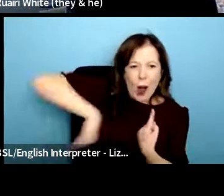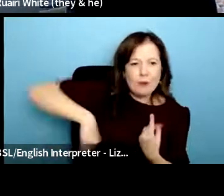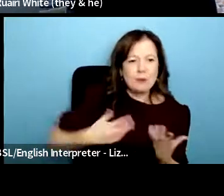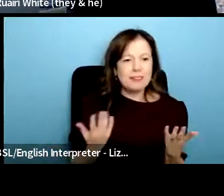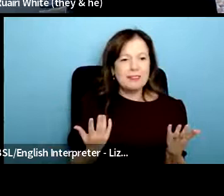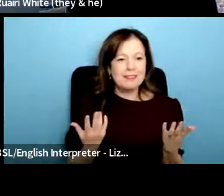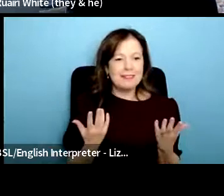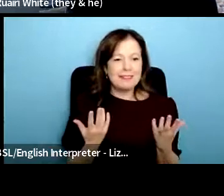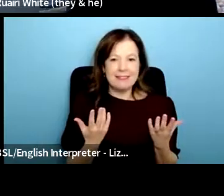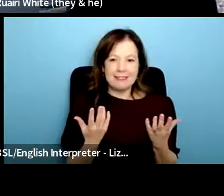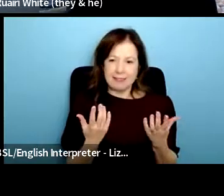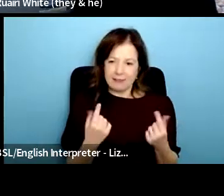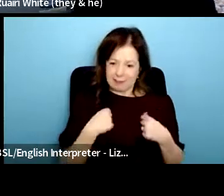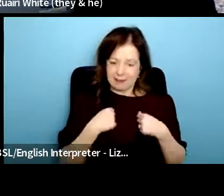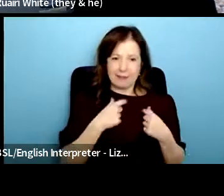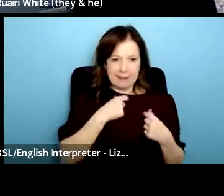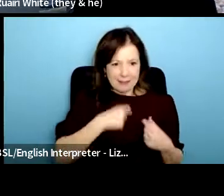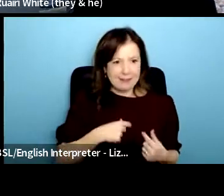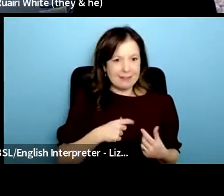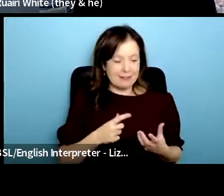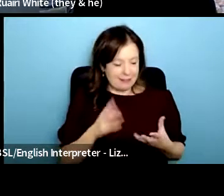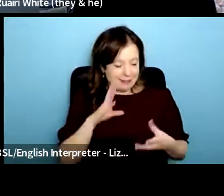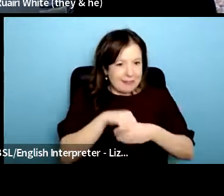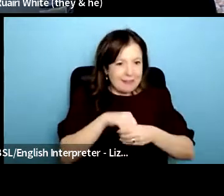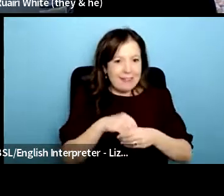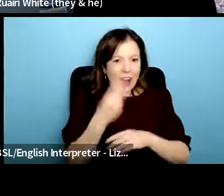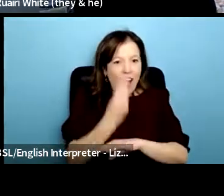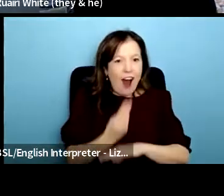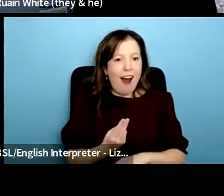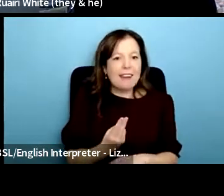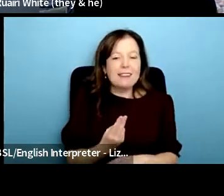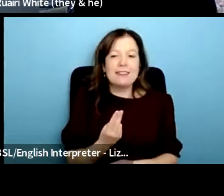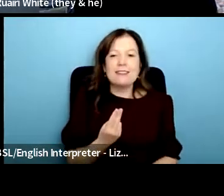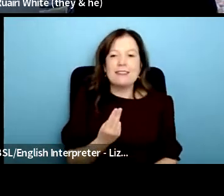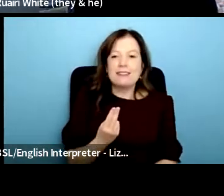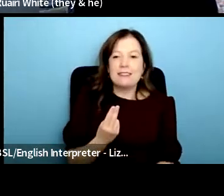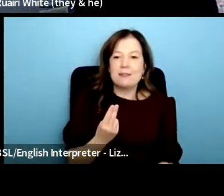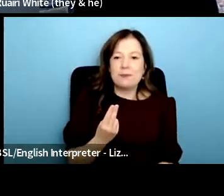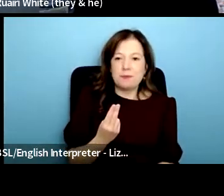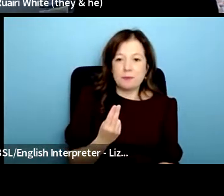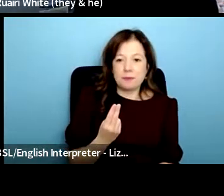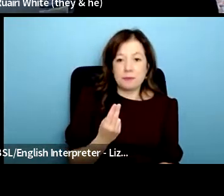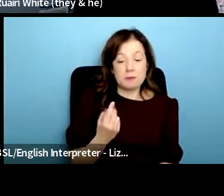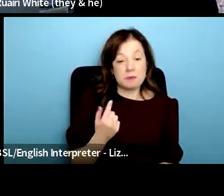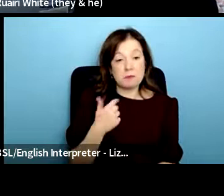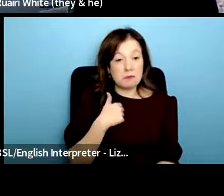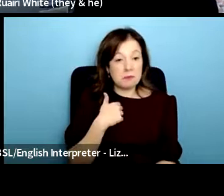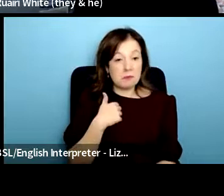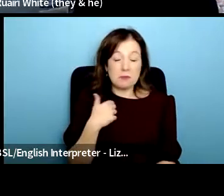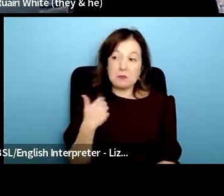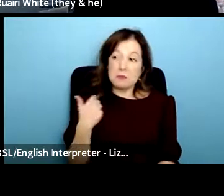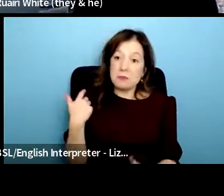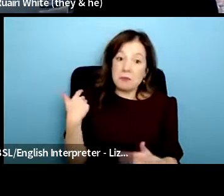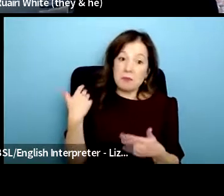to be something else and i think one of the things i've i've noticed on the journey is that often if